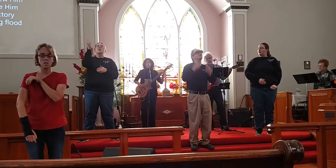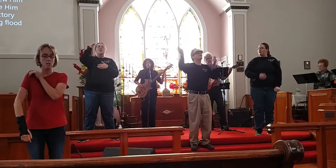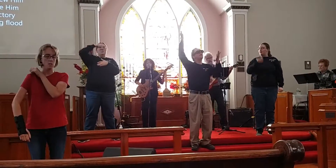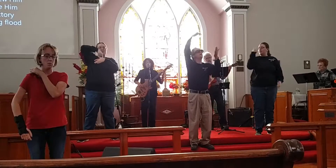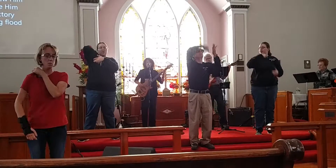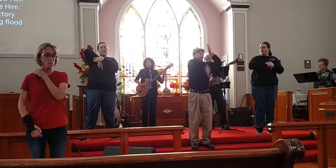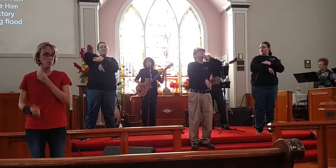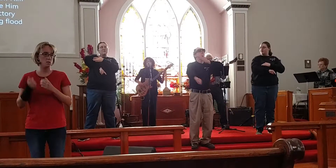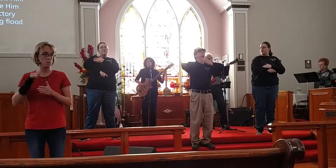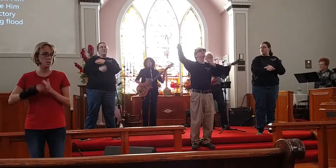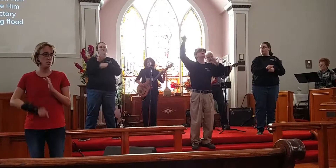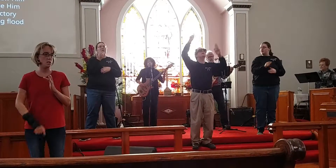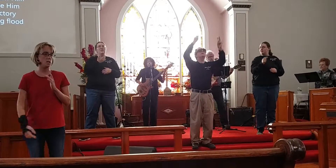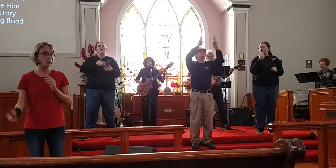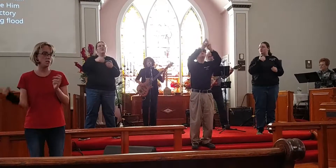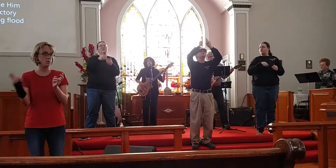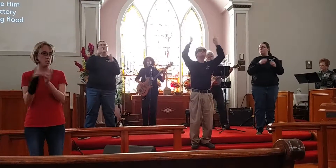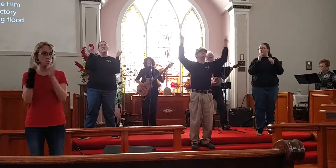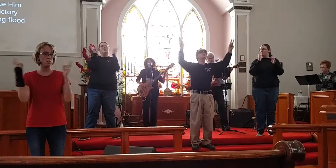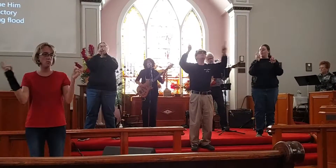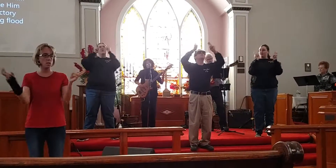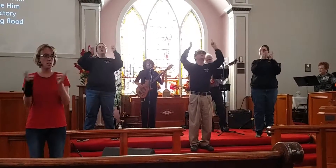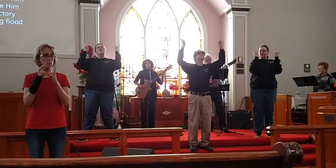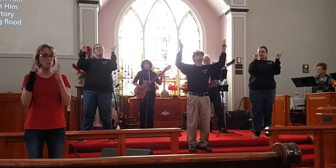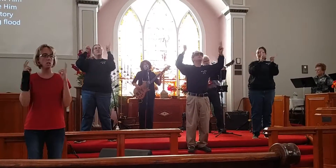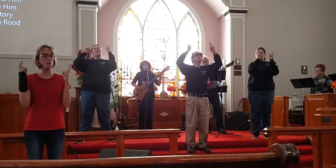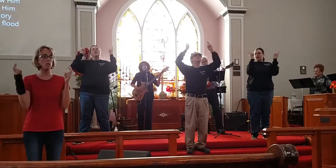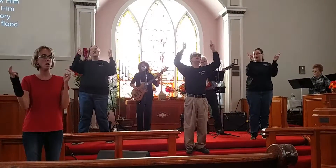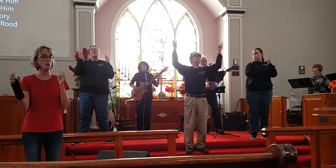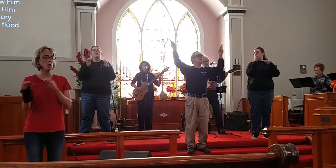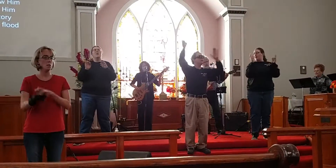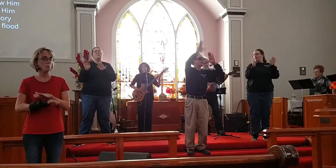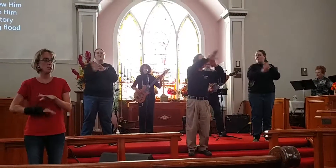He plunged me to victory